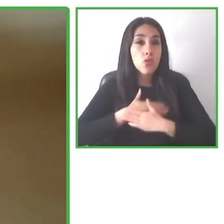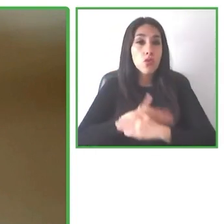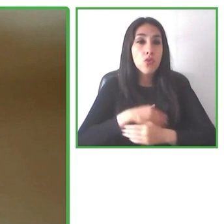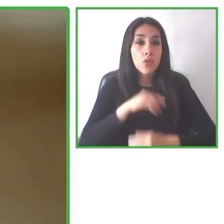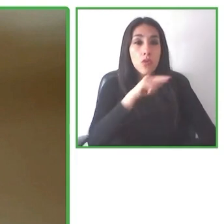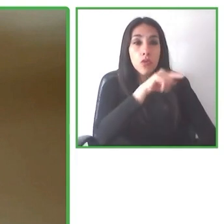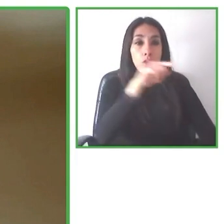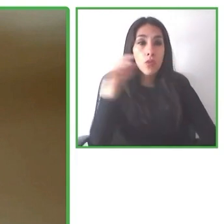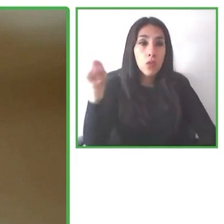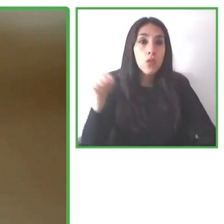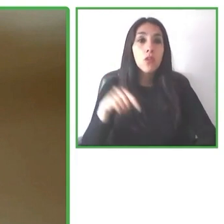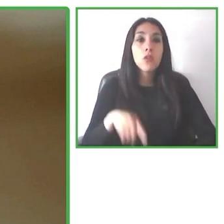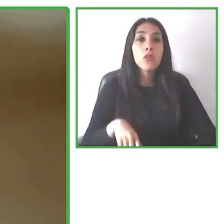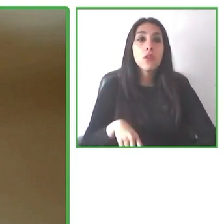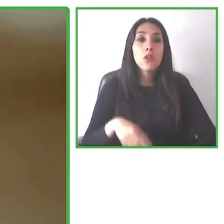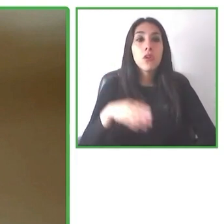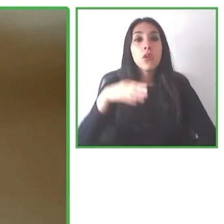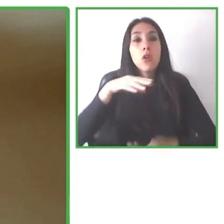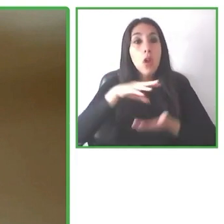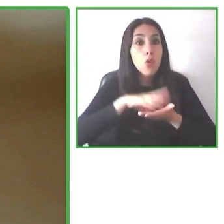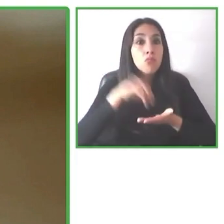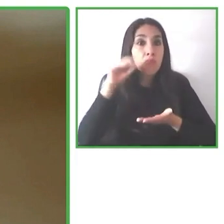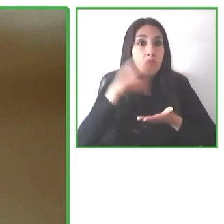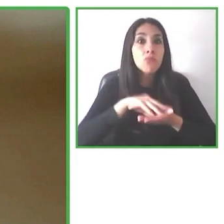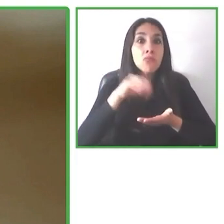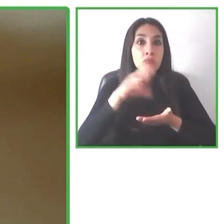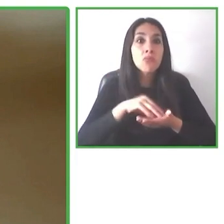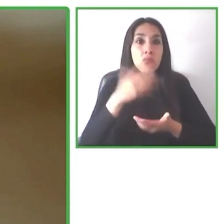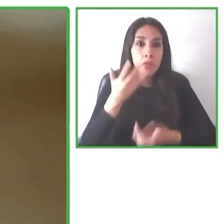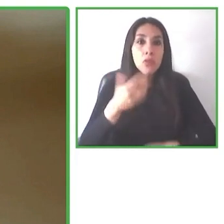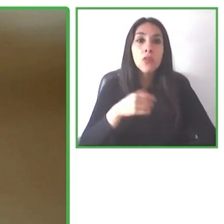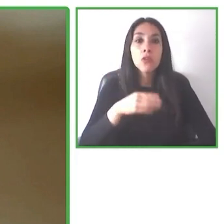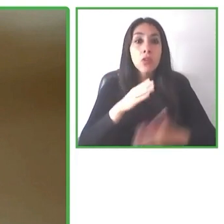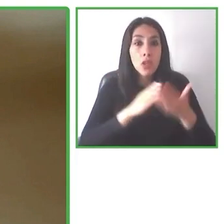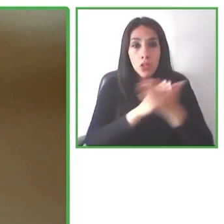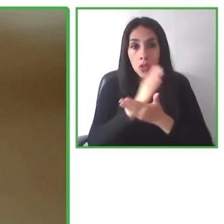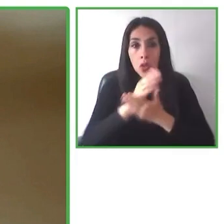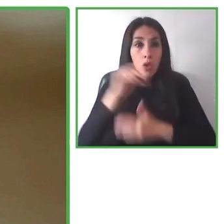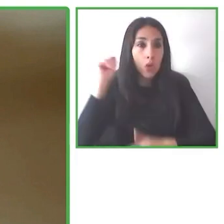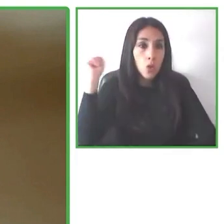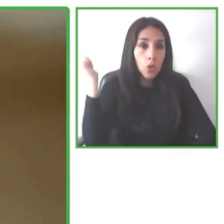How can we improve and incorporate more accessibility features for people with disabilities?